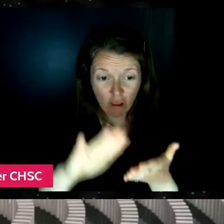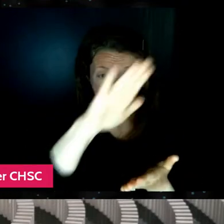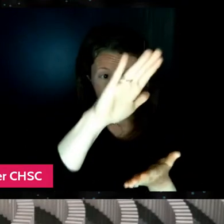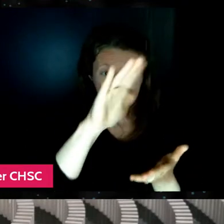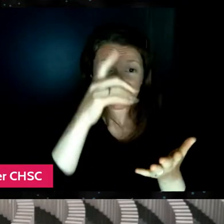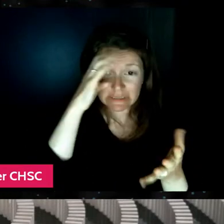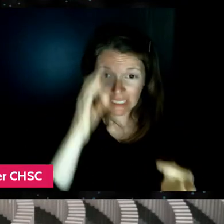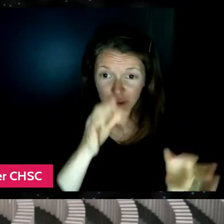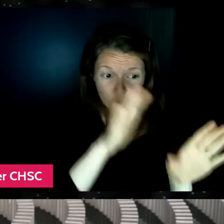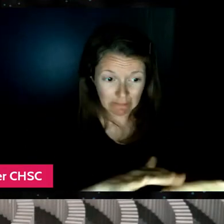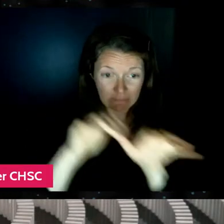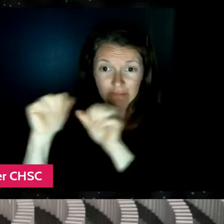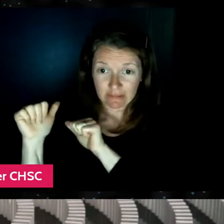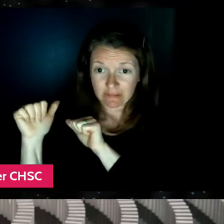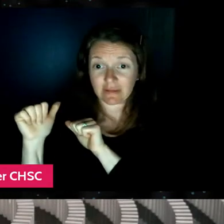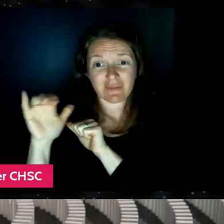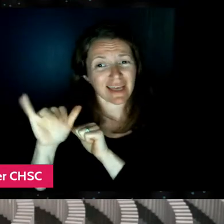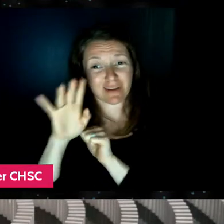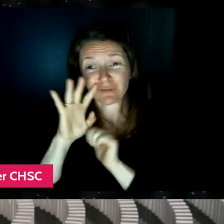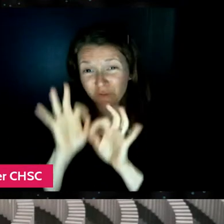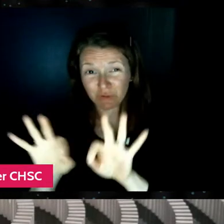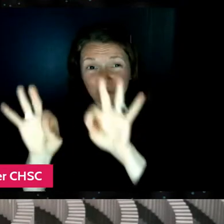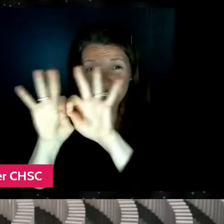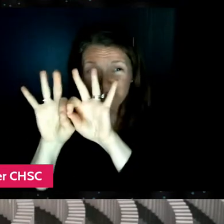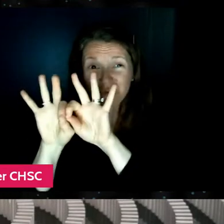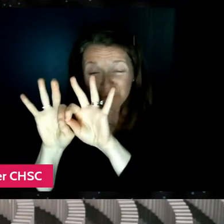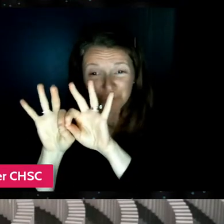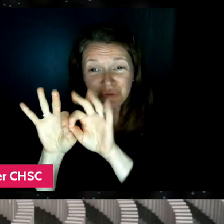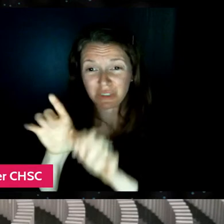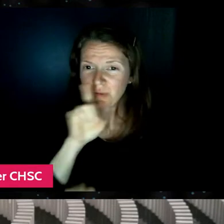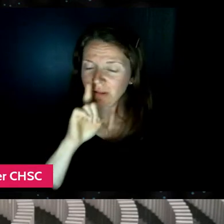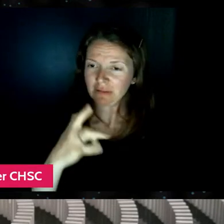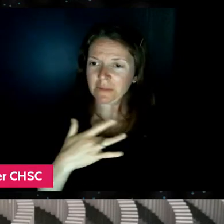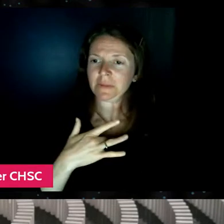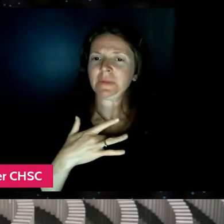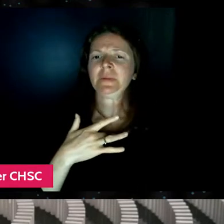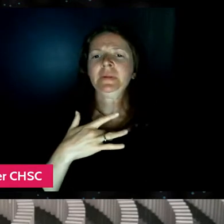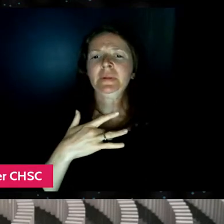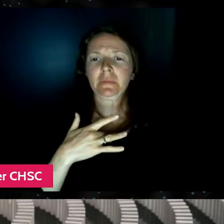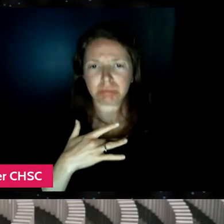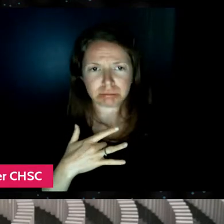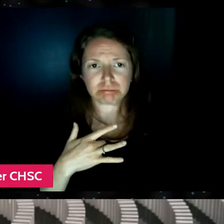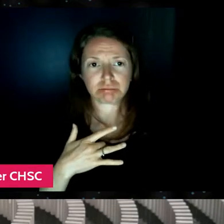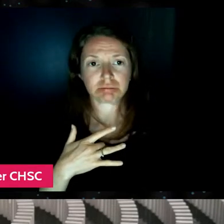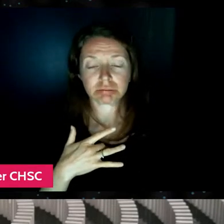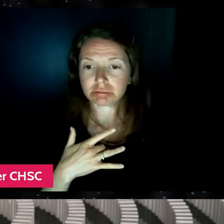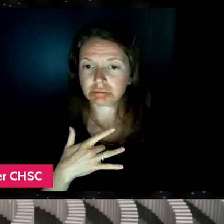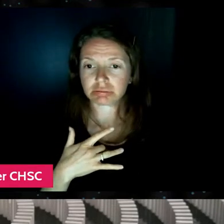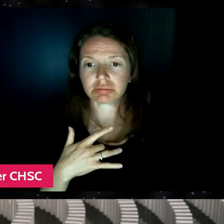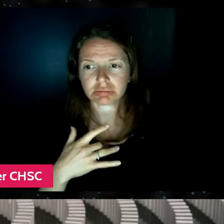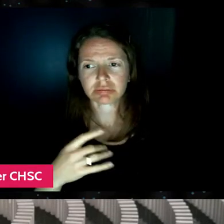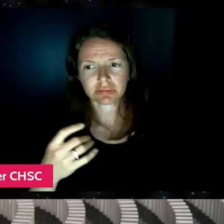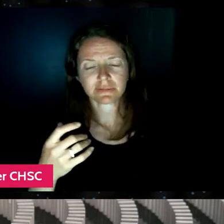And I think that was really impactful to me to watch and seeing kind of what do you do when there's this traditional path